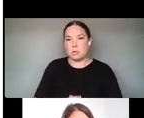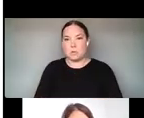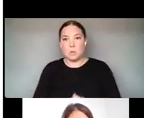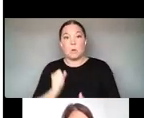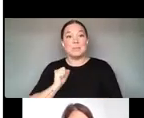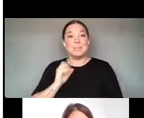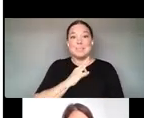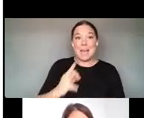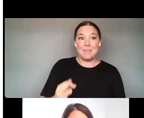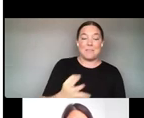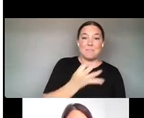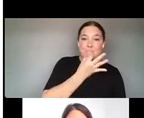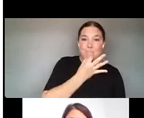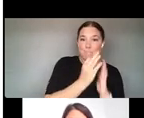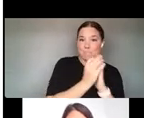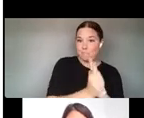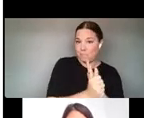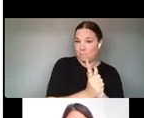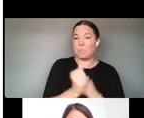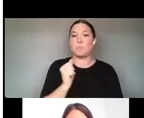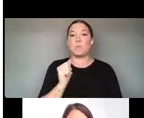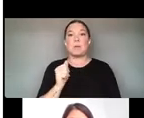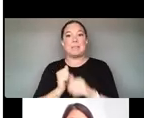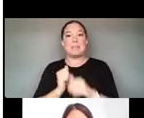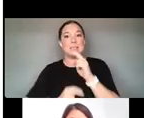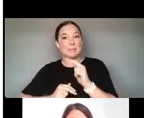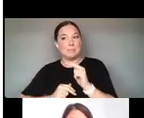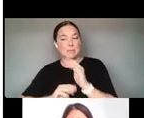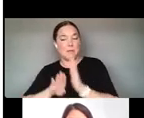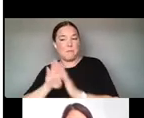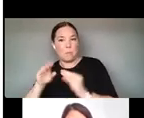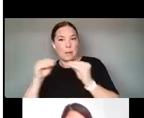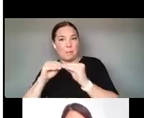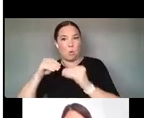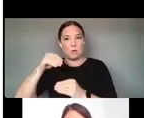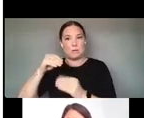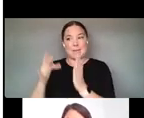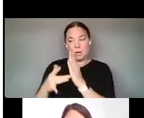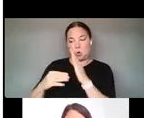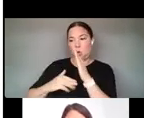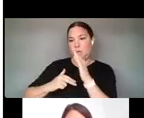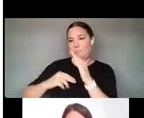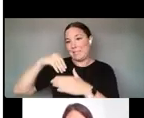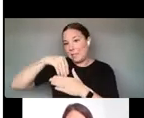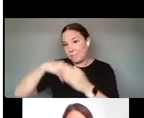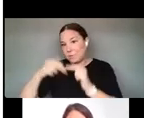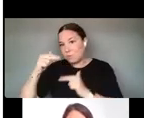DEVELOPING MORE TECHNOLOGICAL INFRASTRUCTURE AND BUILDING OUT MORE PROGRAM SUPPORT AND NETWORKS.